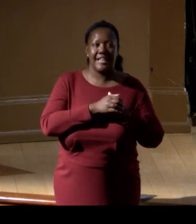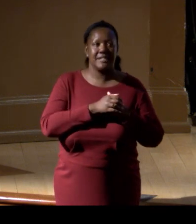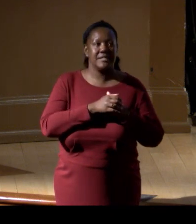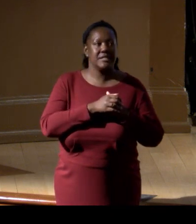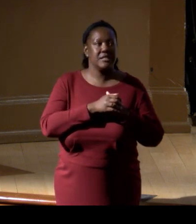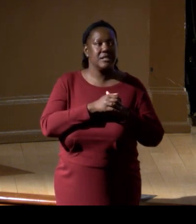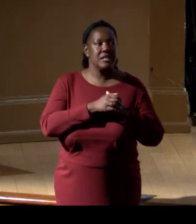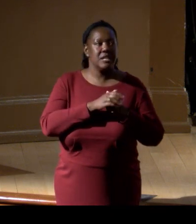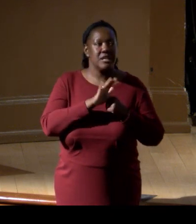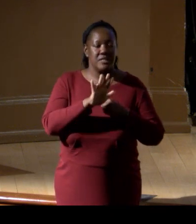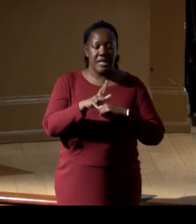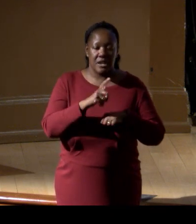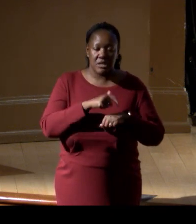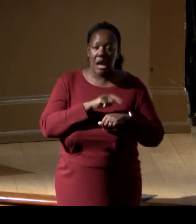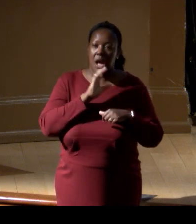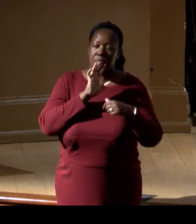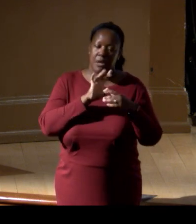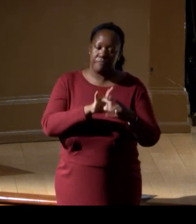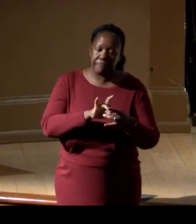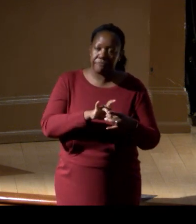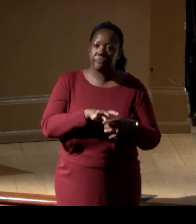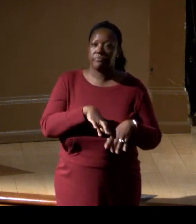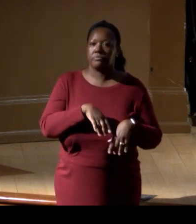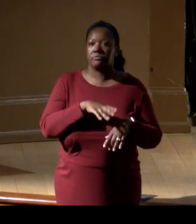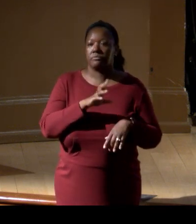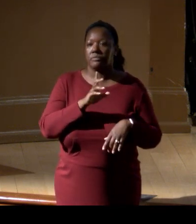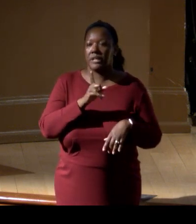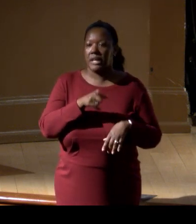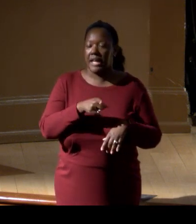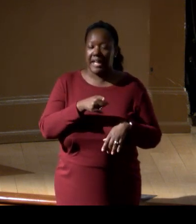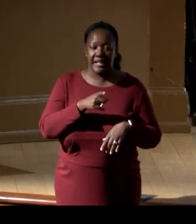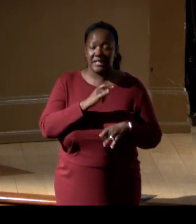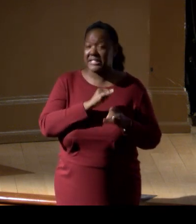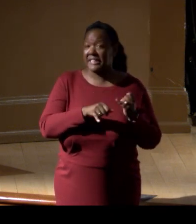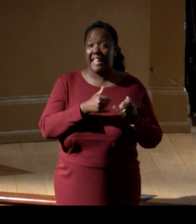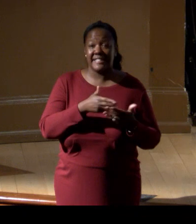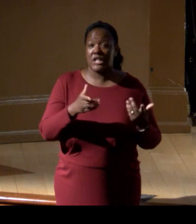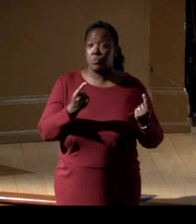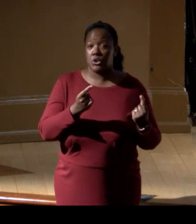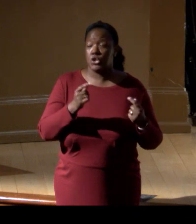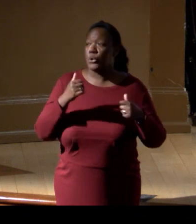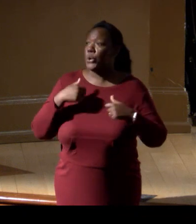and ties to the ocean. The last thing we'd wanna do is develop wind facilities